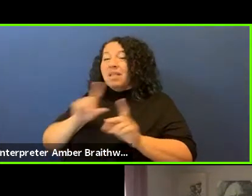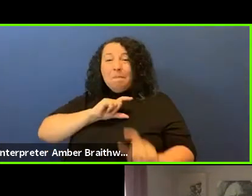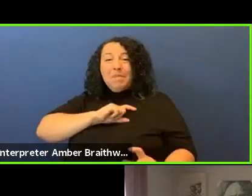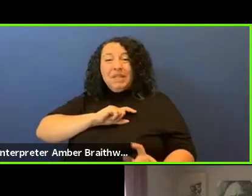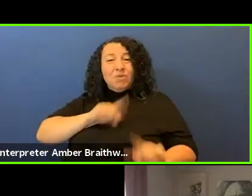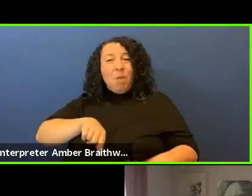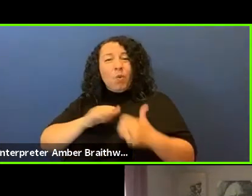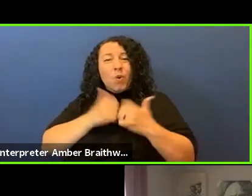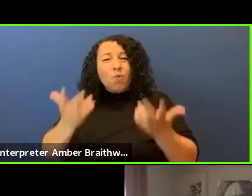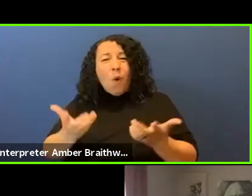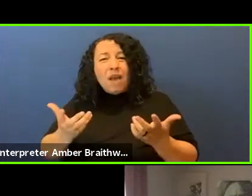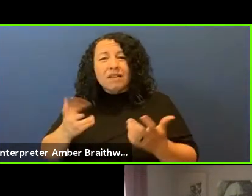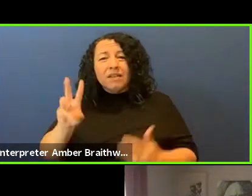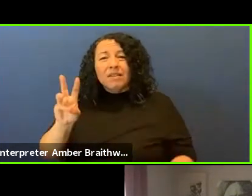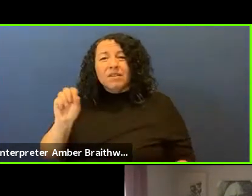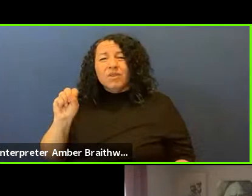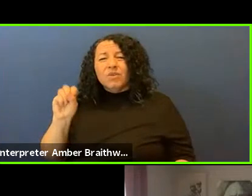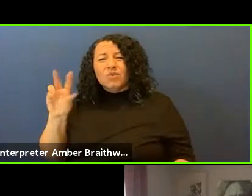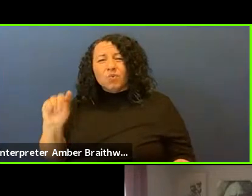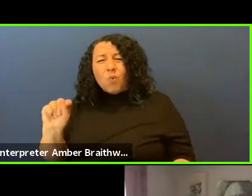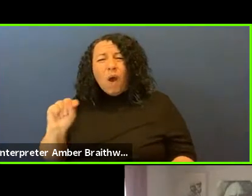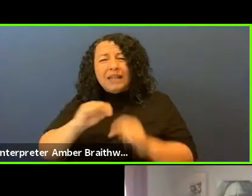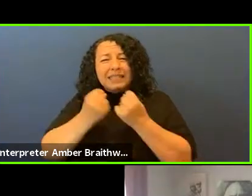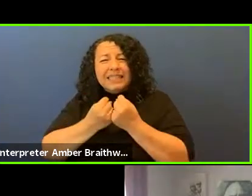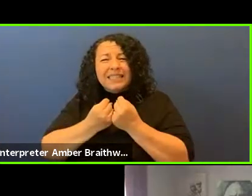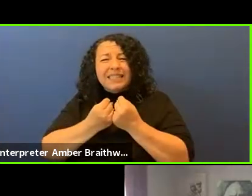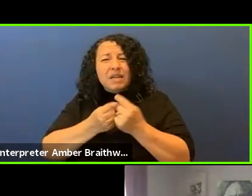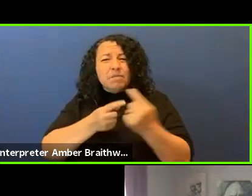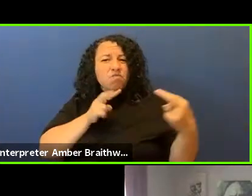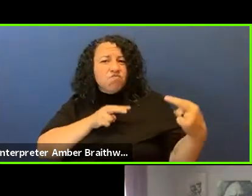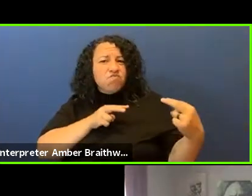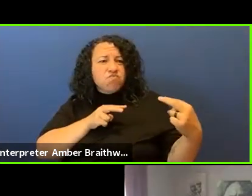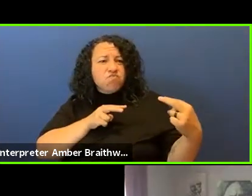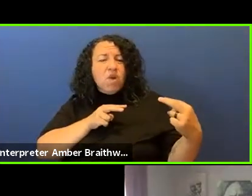and eventually used projectile devices that we believe were flammable